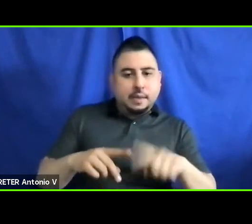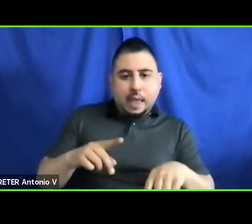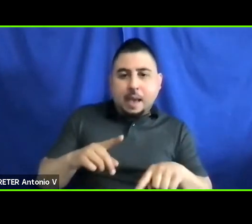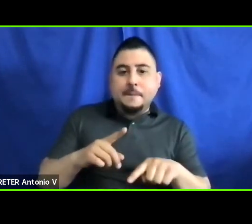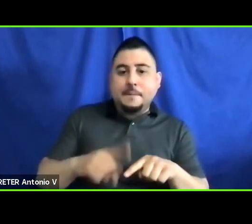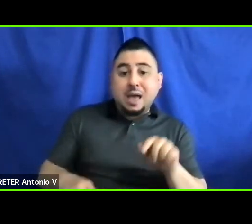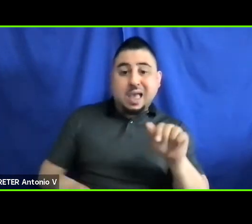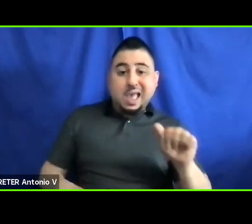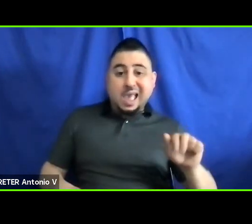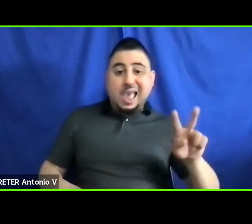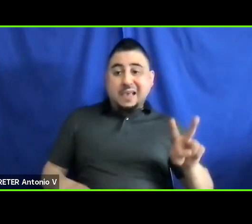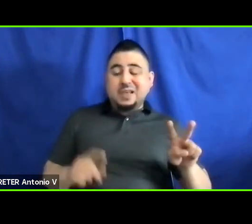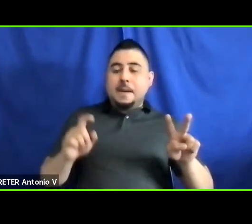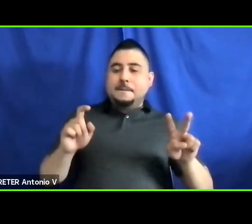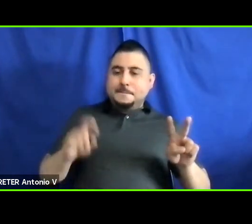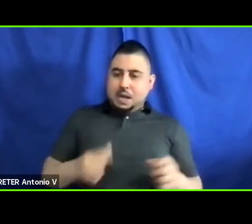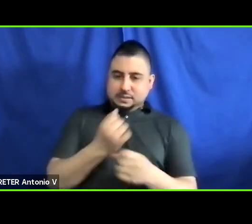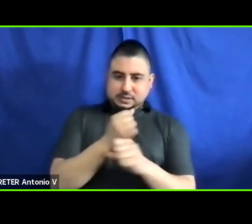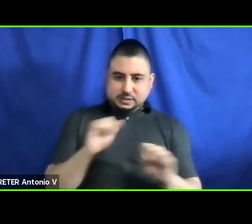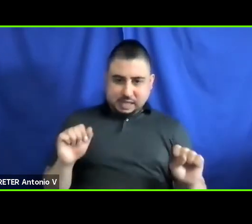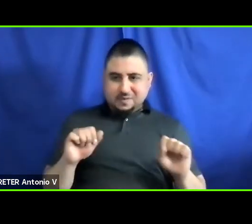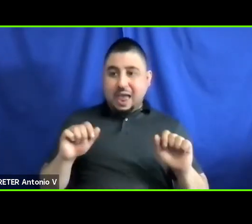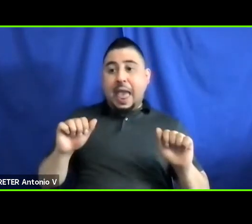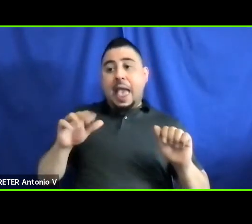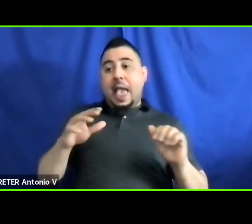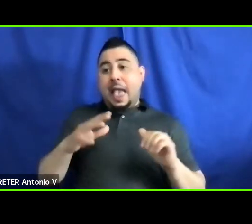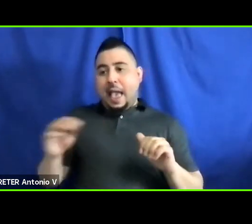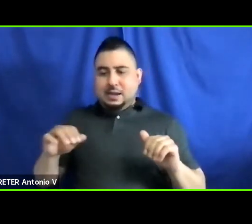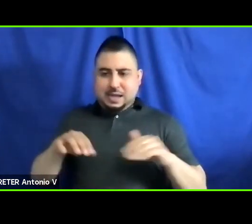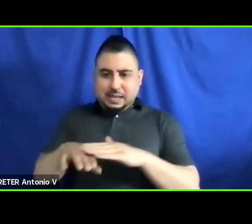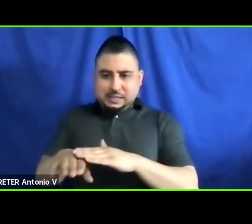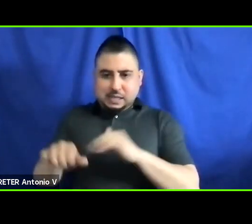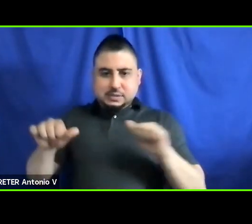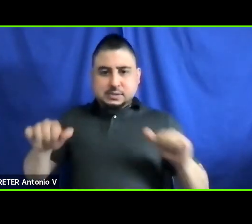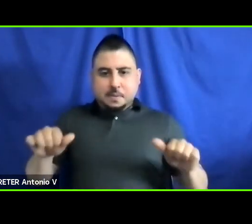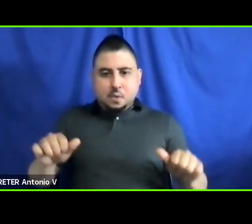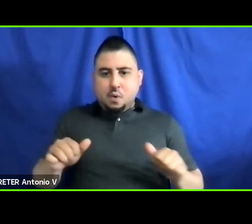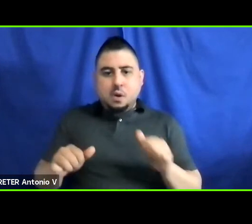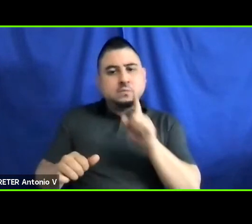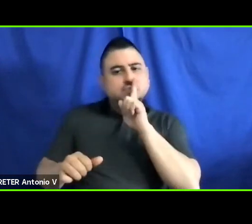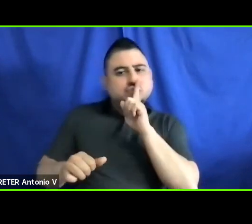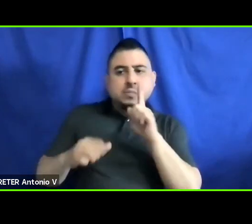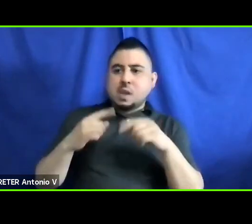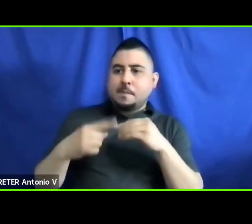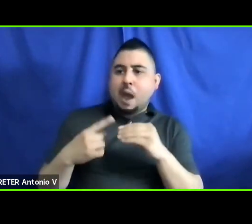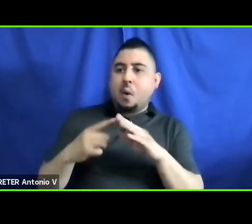be both safe and readily accessible. We are not talking, just about getting from point